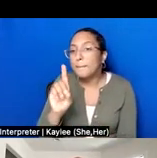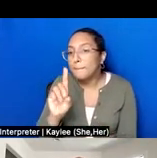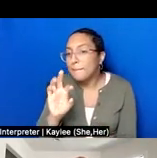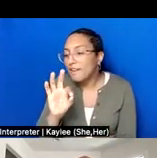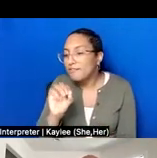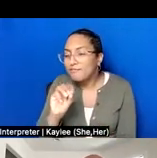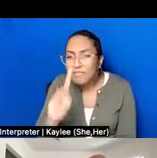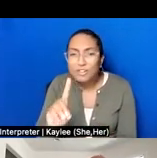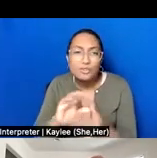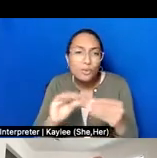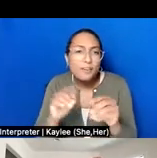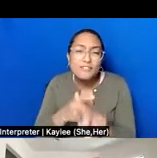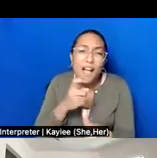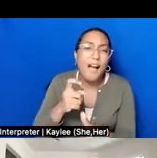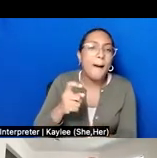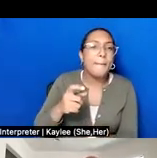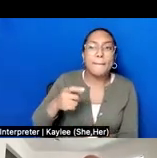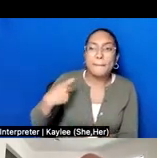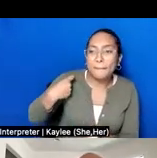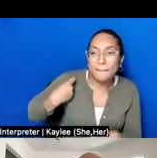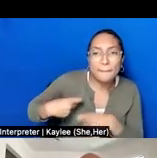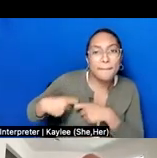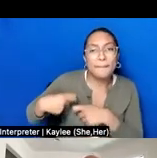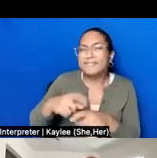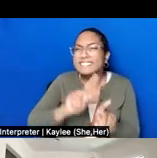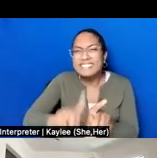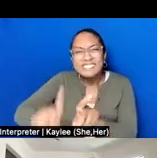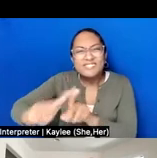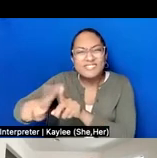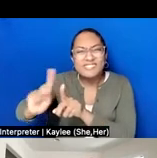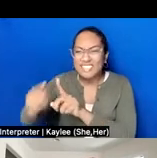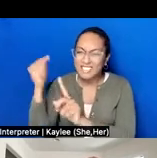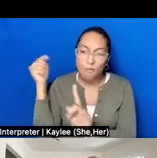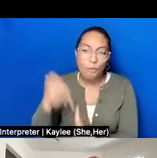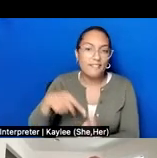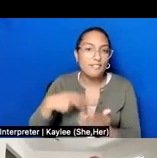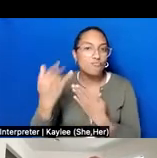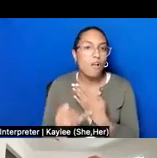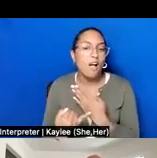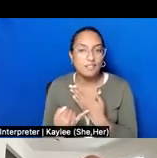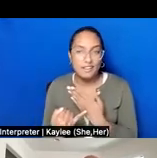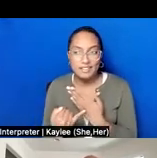from Latinx. And that's the point of this project is to situate these community stories